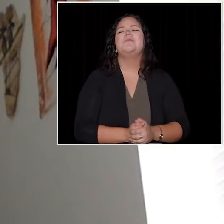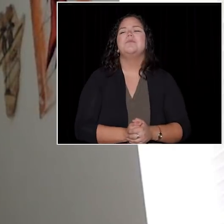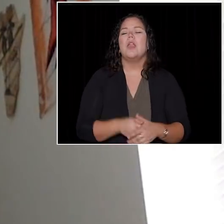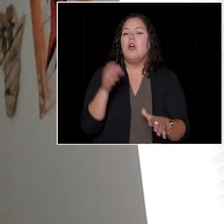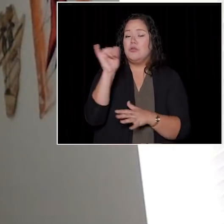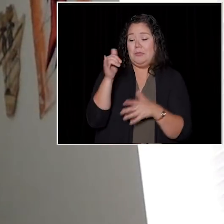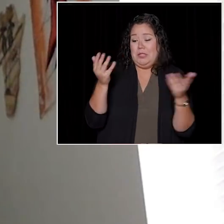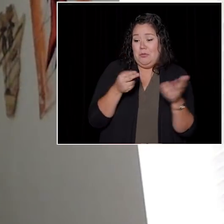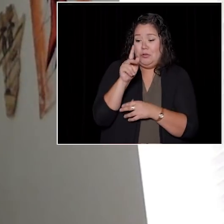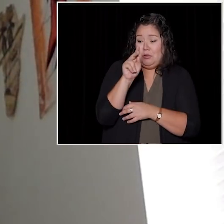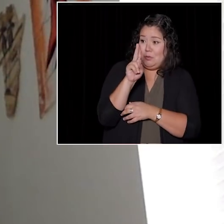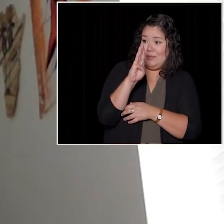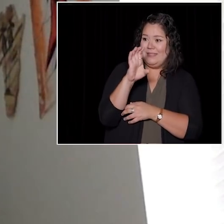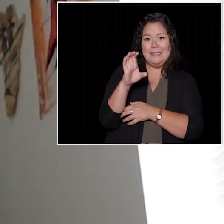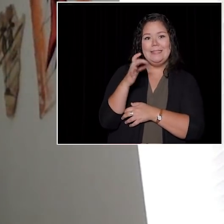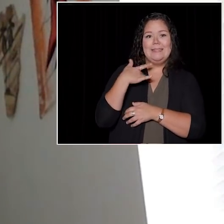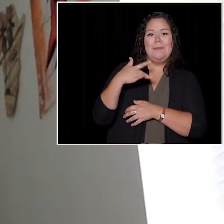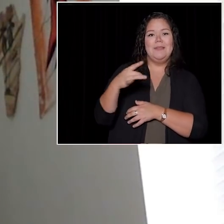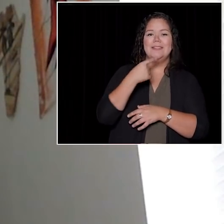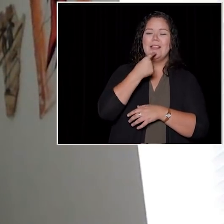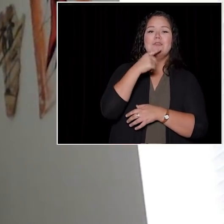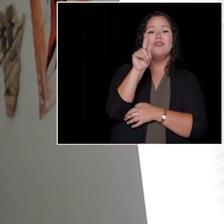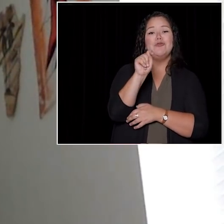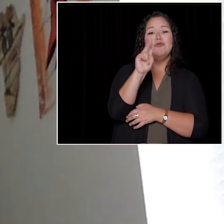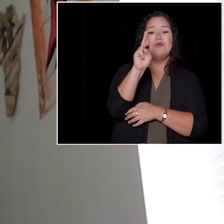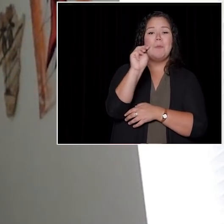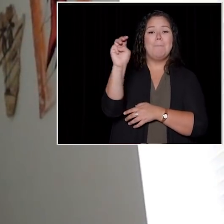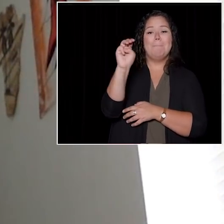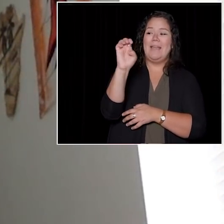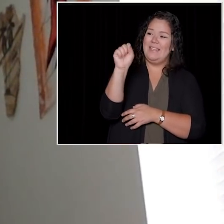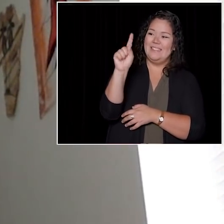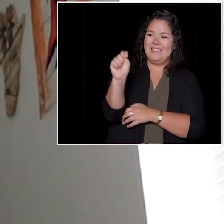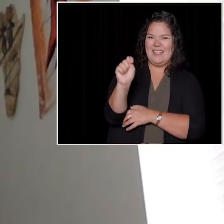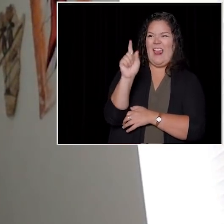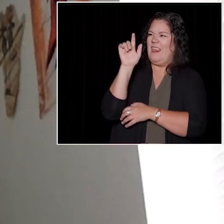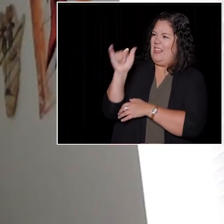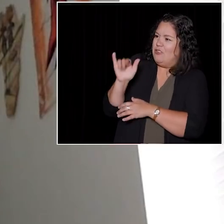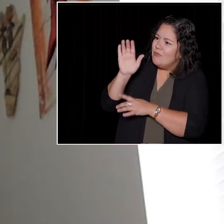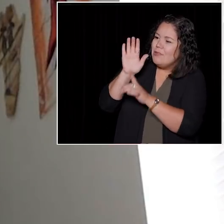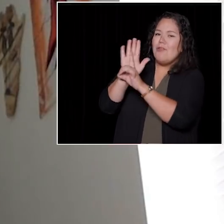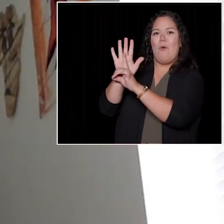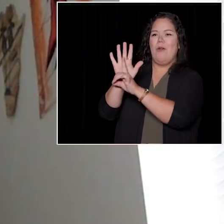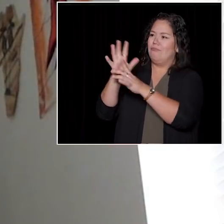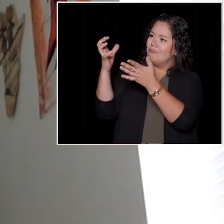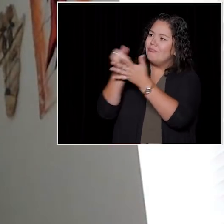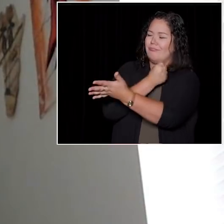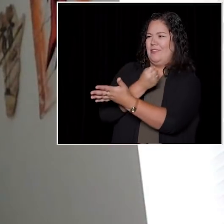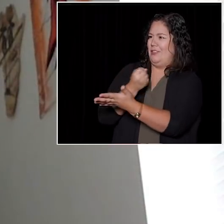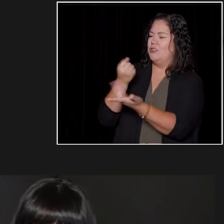And as we say here at UBC, Tuum Est, right? It's yours. So, you did that and it worked out so well for you.